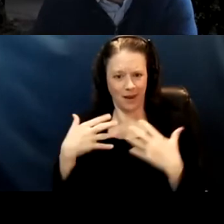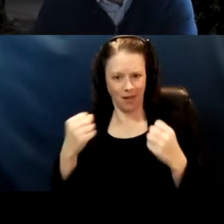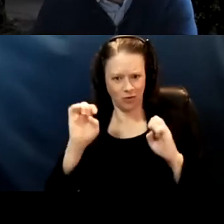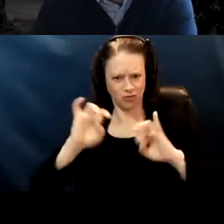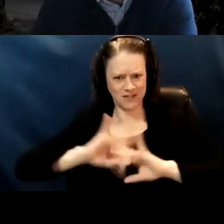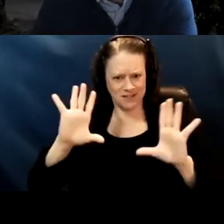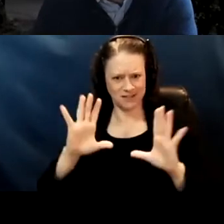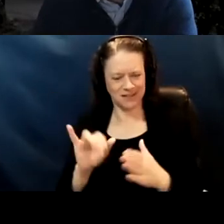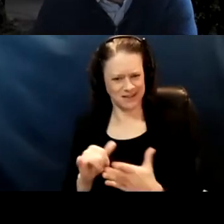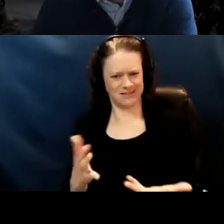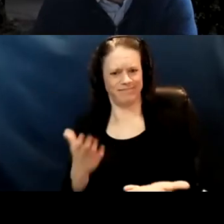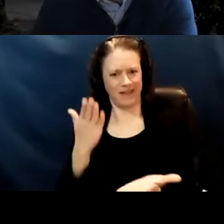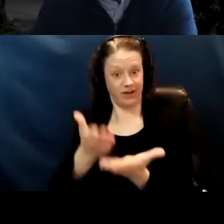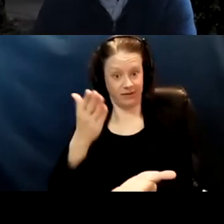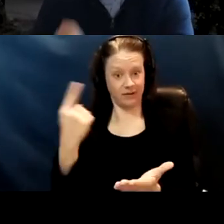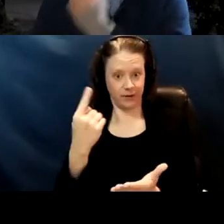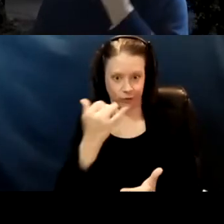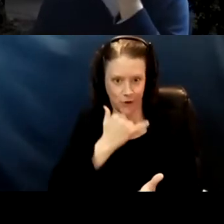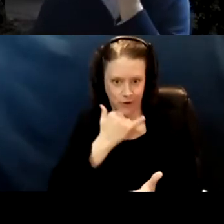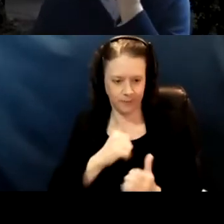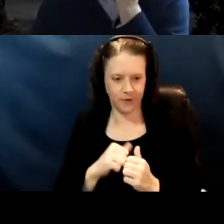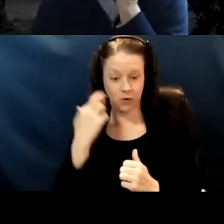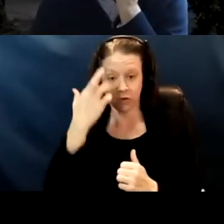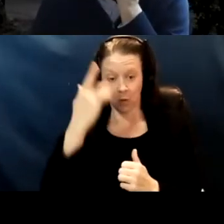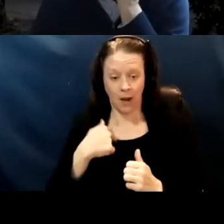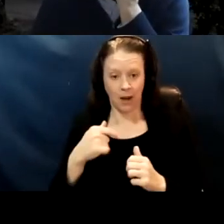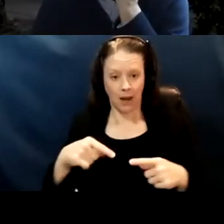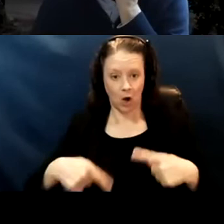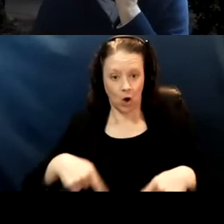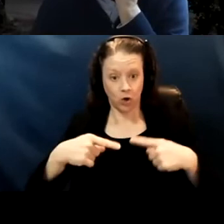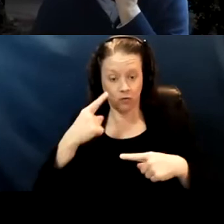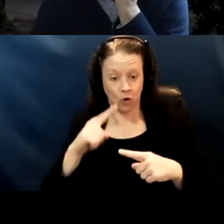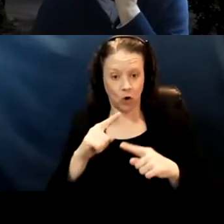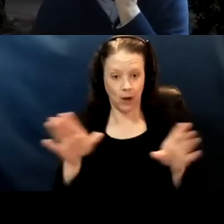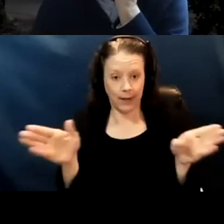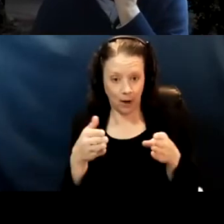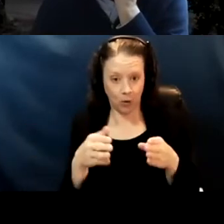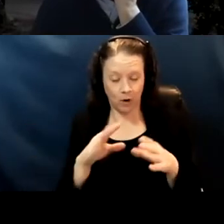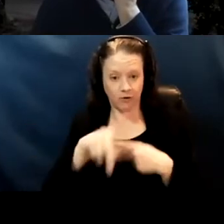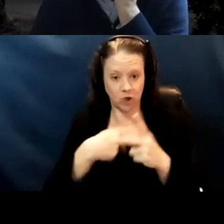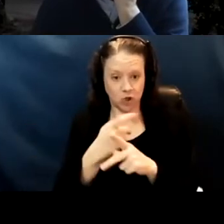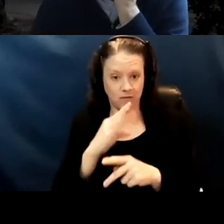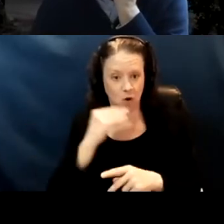But the reason I argue for a narrower version of homebound is it, my understanding is that vaccinations,